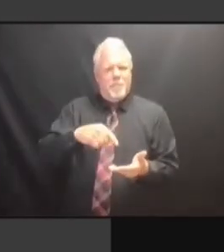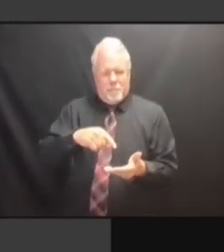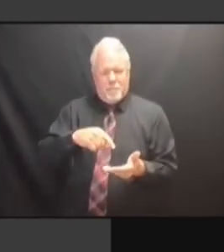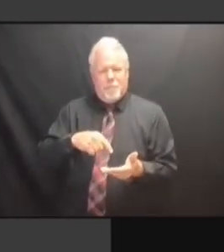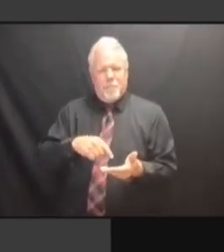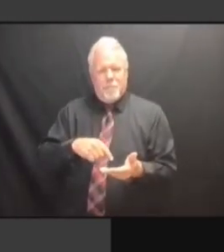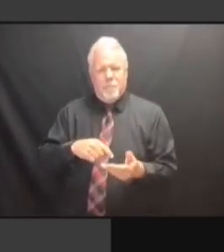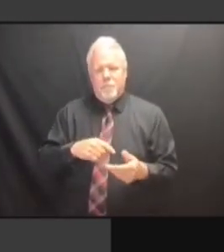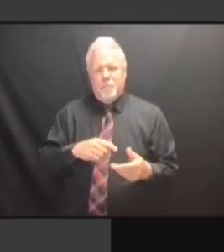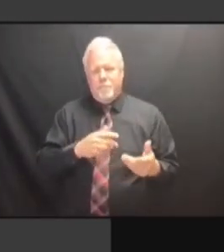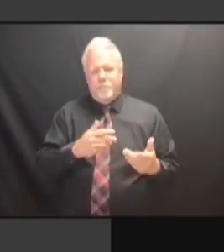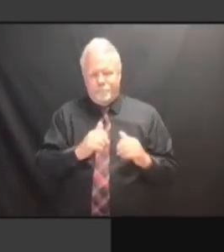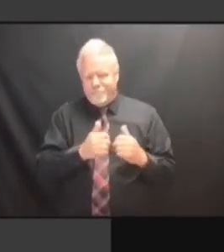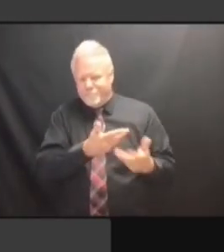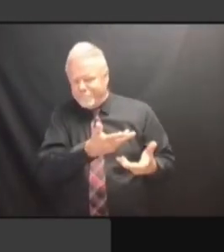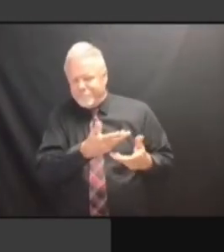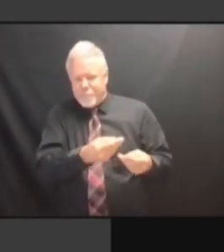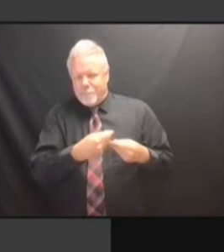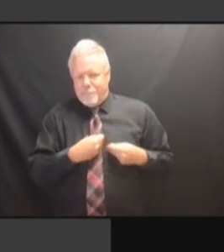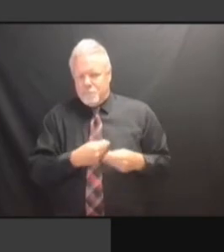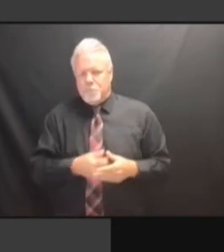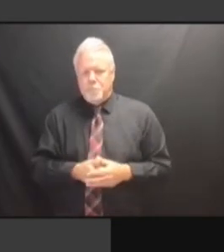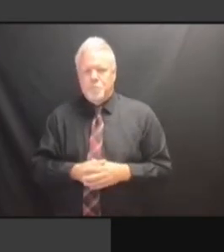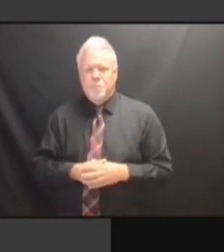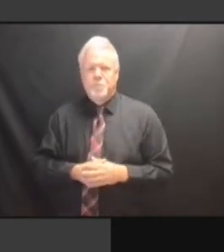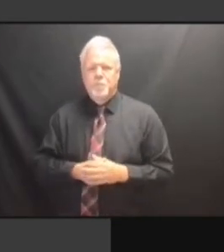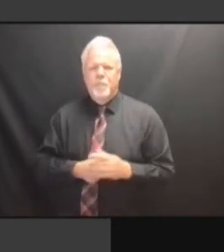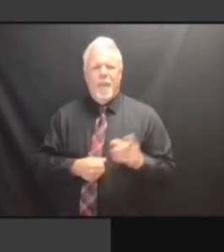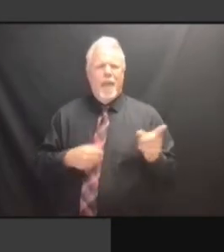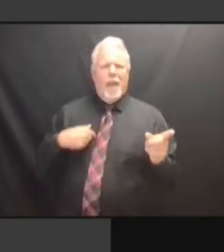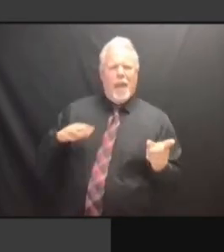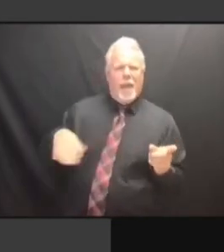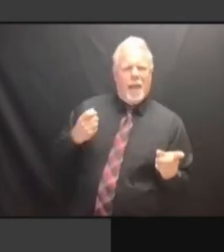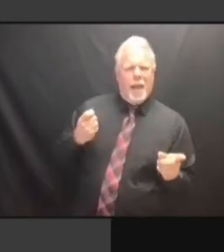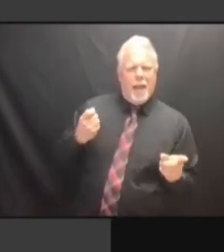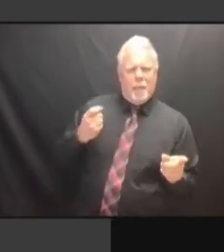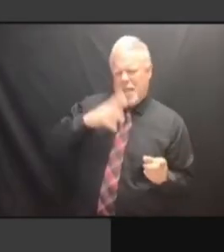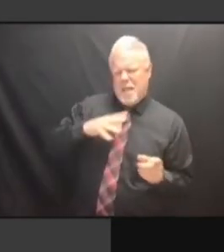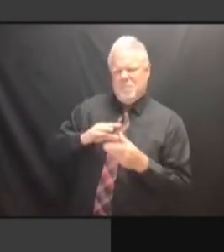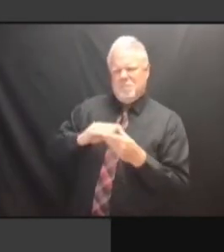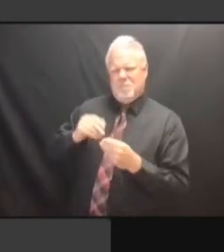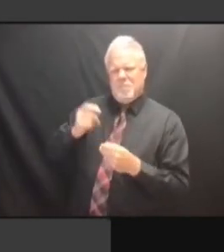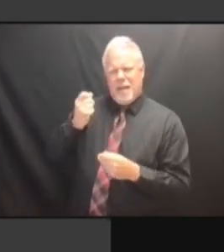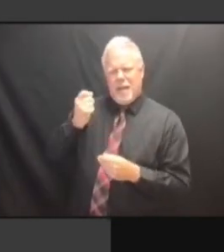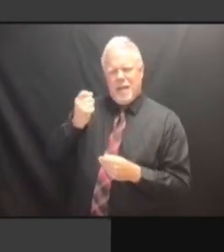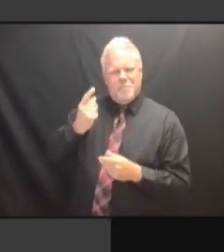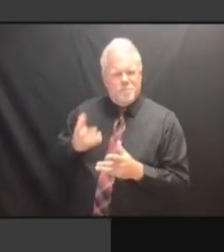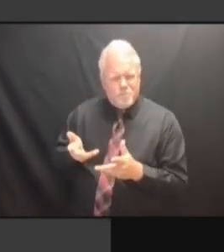THEY ARE. EVERY YEAR, EVERY THEY ARE. EVERY YEAR, EVERY MONTH, THEY ARE. EVERY YEAR, EVERY MONTH, THINGS EVERY YEAR, EVERY MONTH, THINGS EVERY YEAR, EVERY MONTH, THINGS CHANGE EVERY YEAR, EVERY MONTH, THINGS CHANGE VERY EVERY YEAR, EVERY MONTH, THINGS CHANGE VERY SIGNIFICANTLY. CHANGE VERY SIGNIFICANTLY. CHANGE VERY SIGNIFICANTLY. THE CHANGE VERY SIGNIFICANTLY. THE TYPES CHANGE VERY SIGNIFICANTLY. THE TYPES OF CHANGE VERY SIGNIFICANTLY. THE TYPES OF MACHINES CHANGE VERY SIGNIFICANTLY. THE TYPES OF MACHINES WE CHANGE VERY SIGNIFICANTLY. THE TYPES OF MACHINES WE HAVE THE TYPES OF MACHINES WE HAVE THE TYPES OF MACHINES WE HAVE AVAILABLE